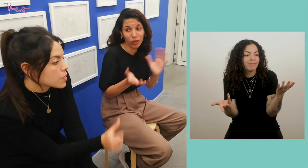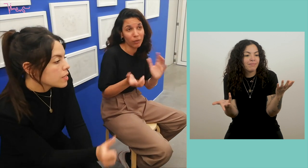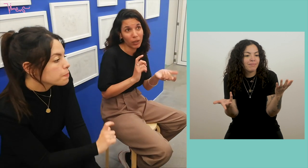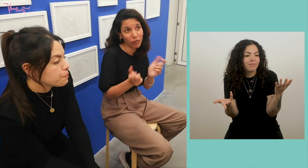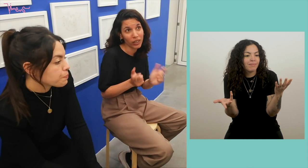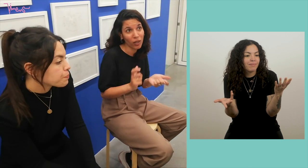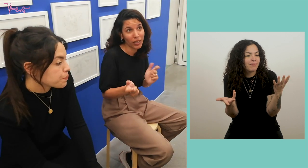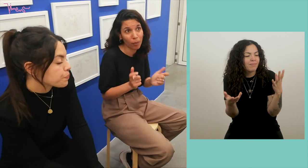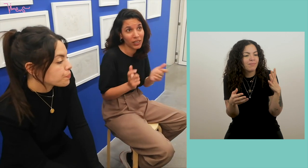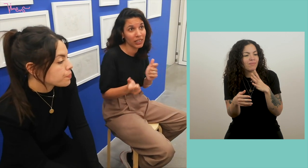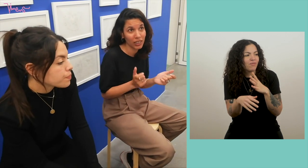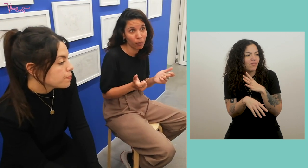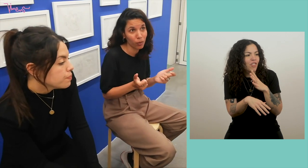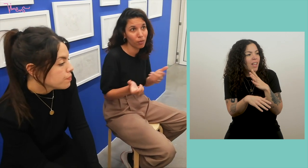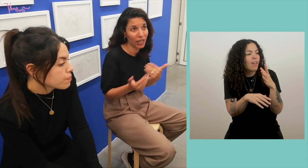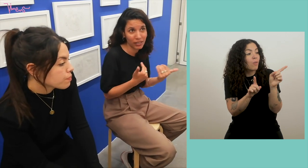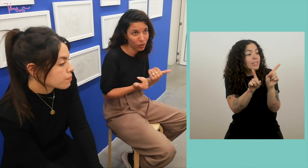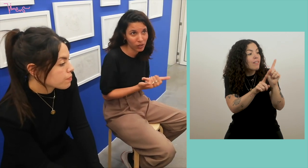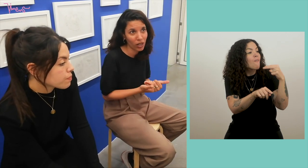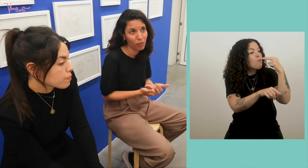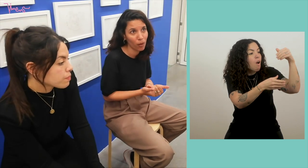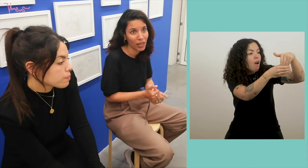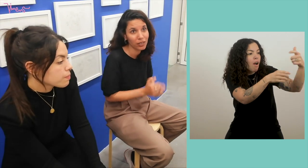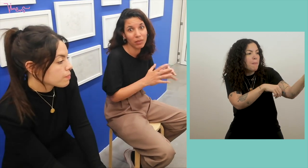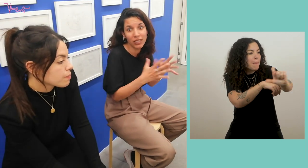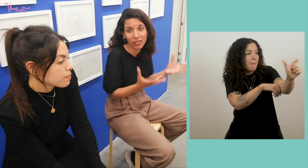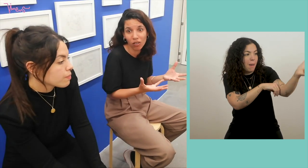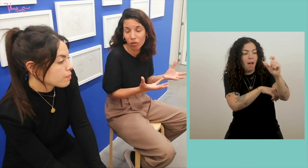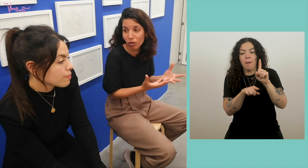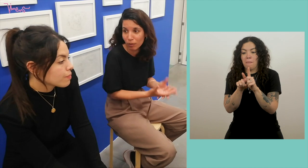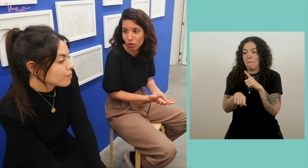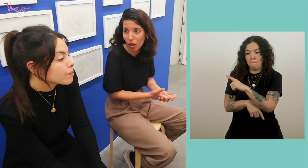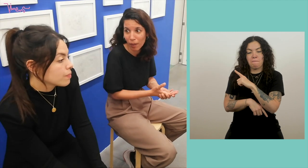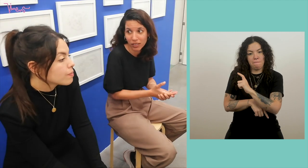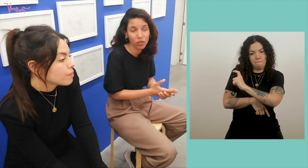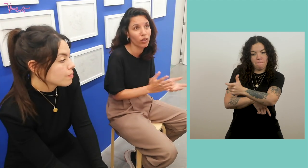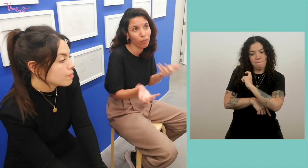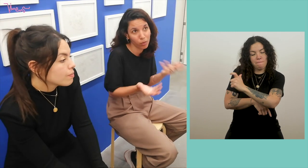are interposed voices that respond to each other. That too, we have put in place. But that's what we were able to work on on our side